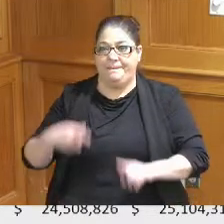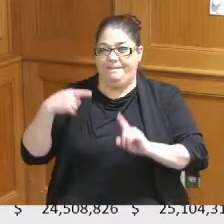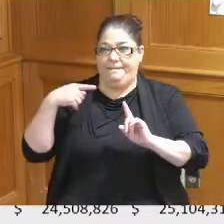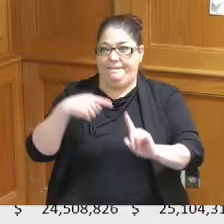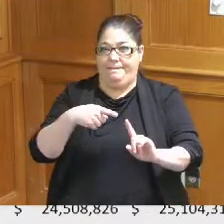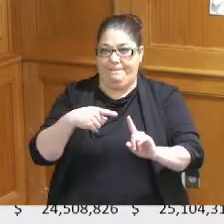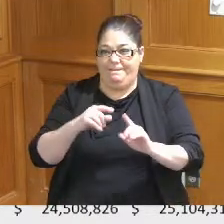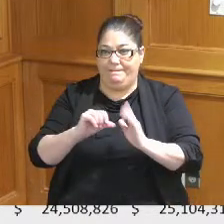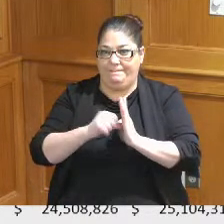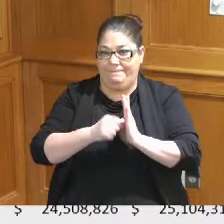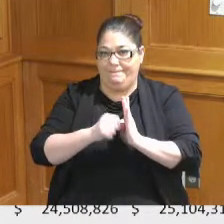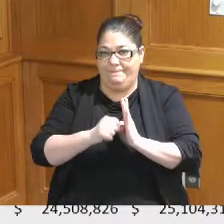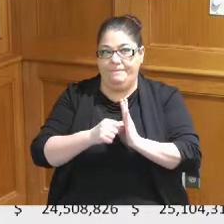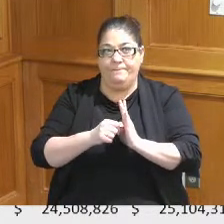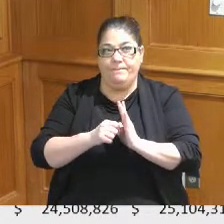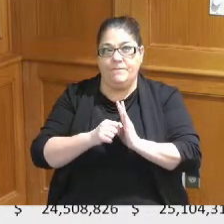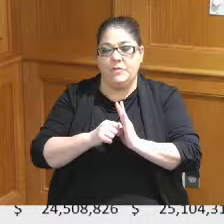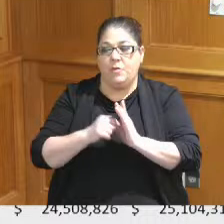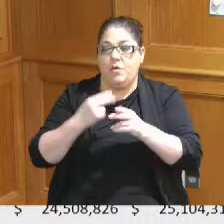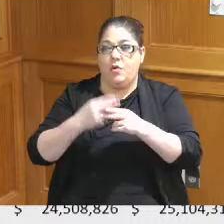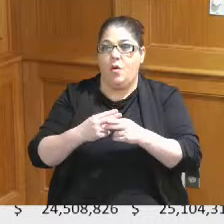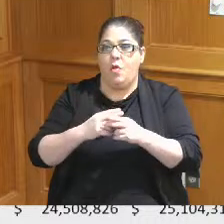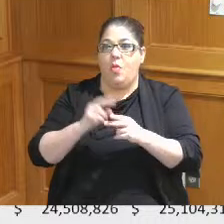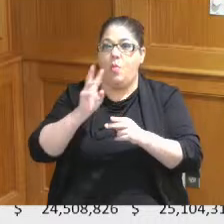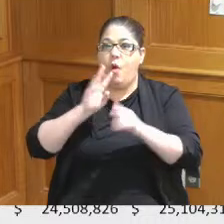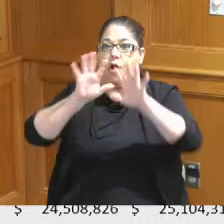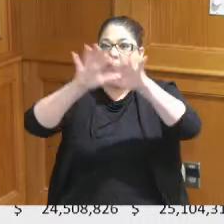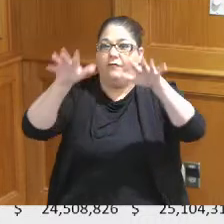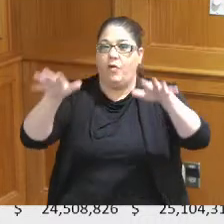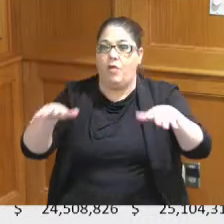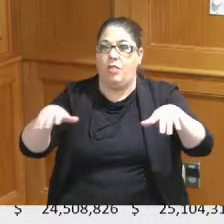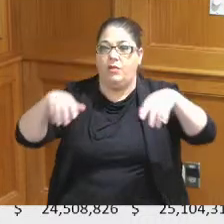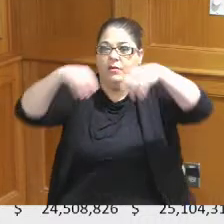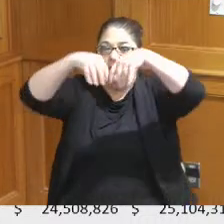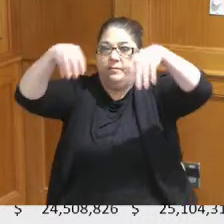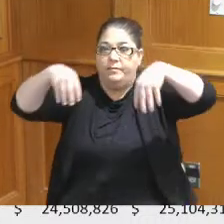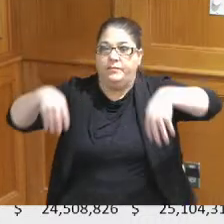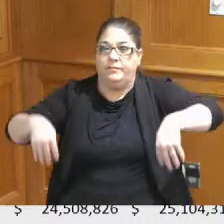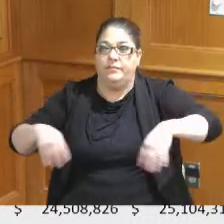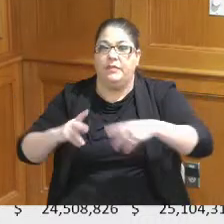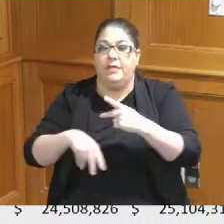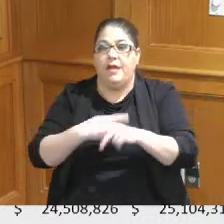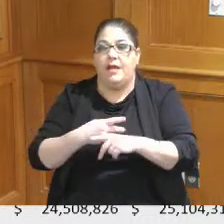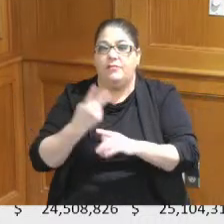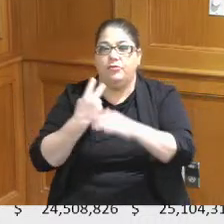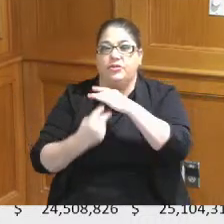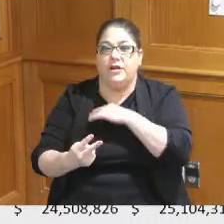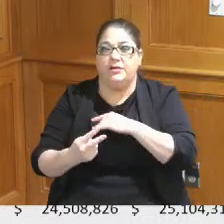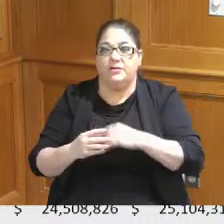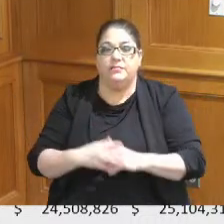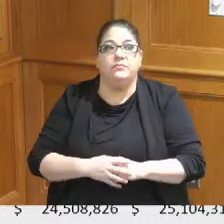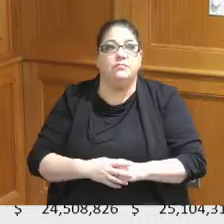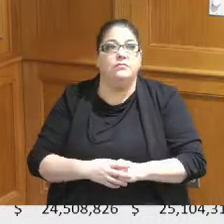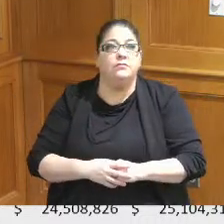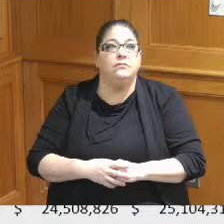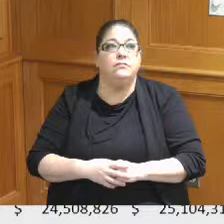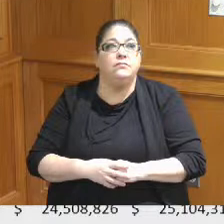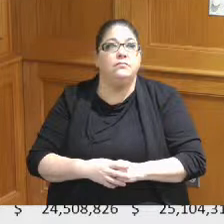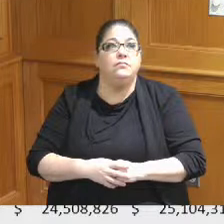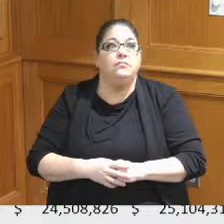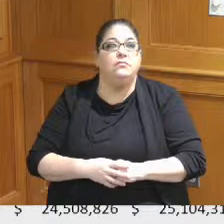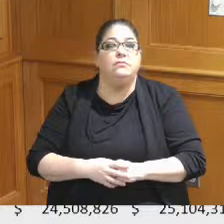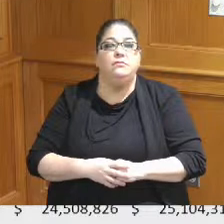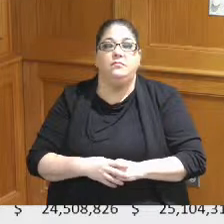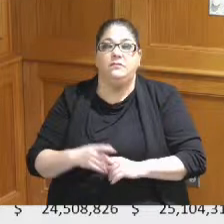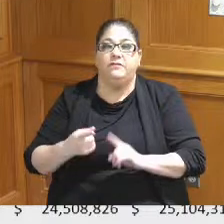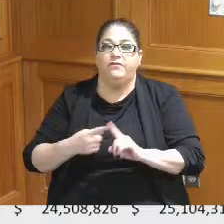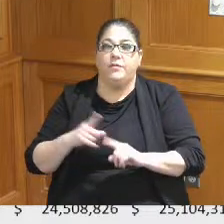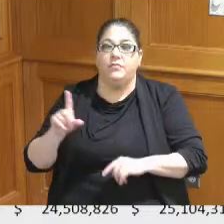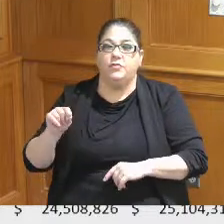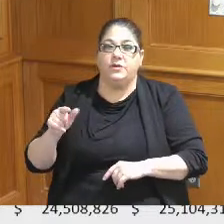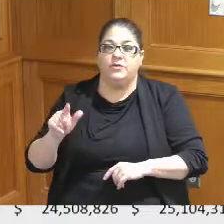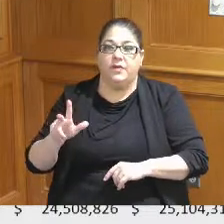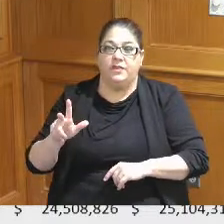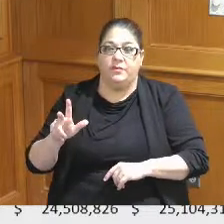was the waterfall projection so this shows the projection of the waterfall from 23 on